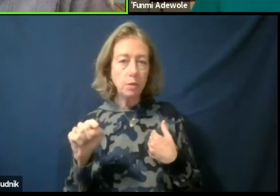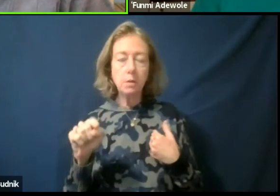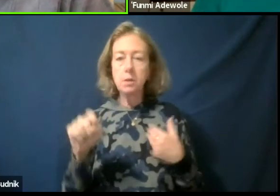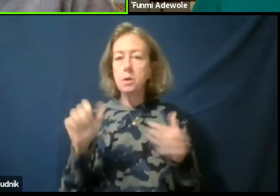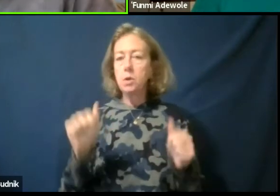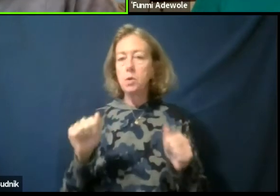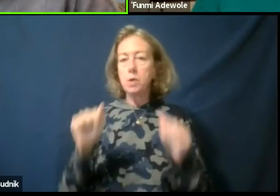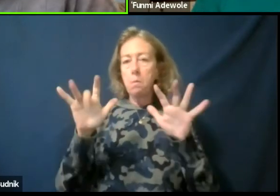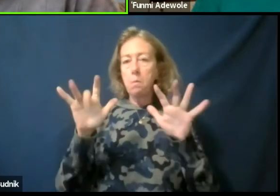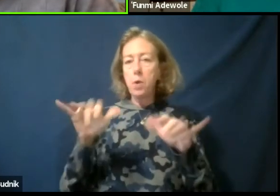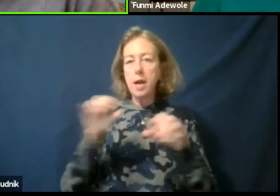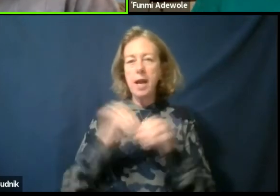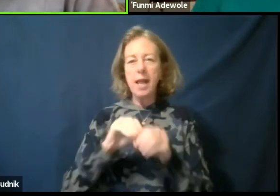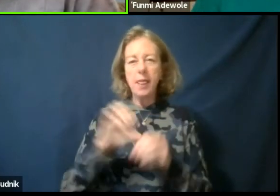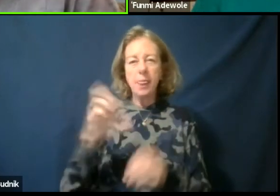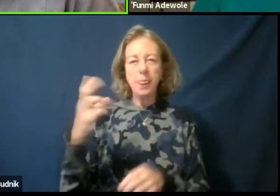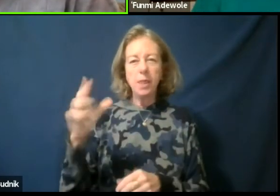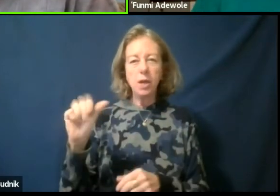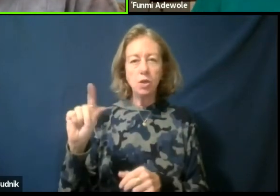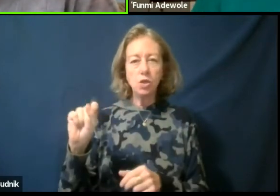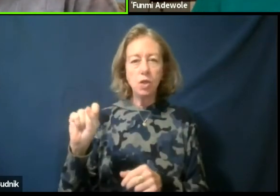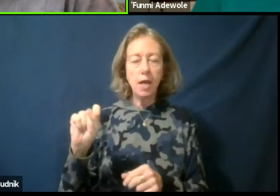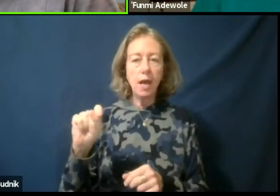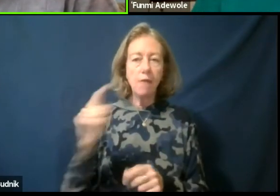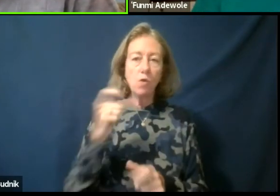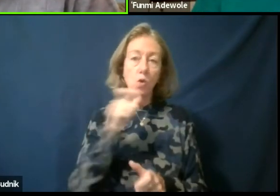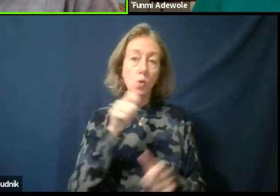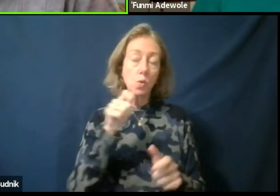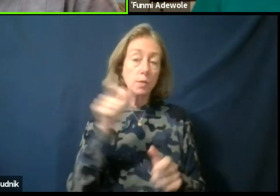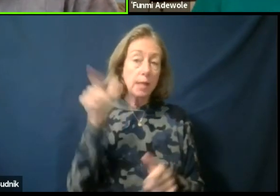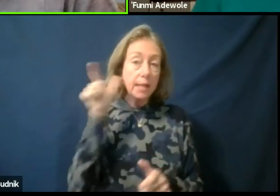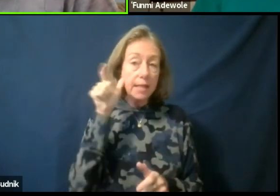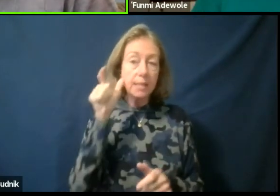for our listeners and viewers. We are happy to answer you're questions.